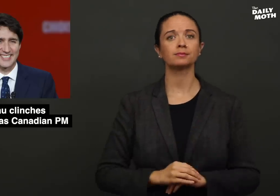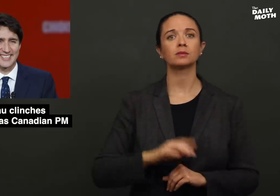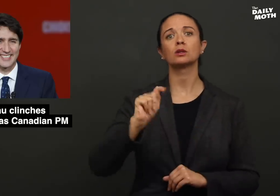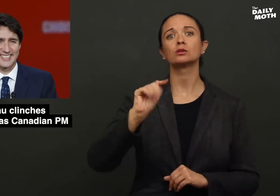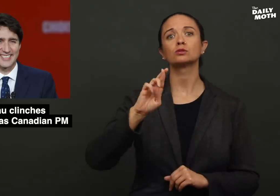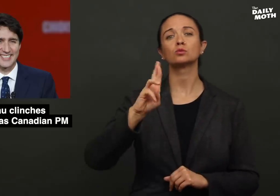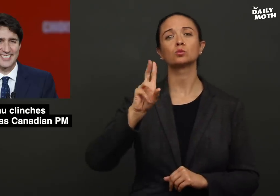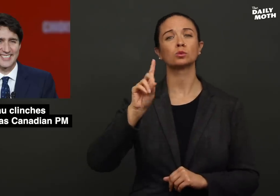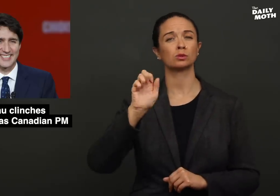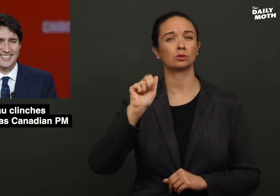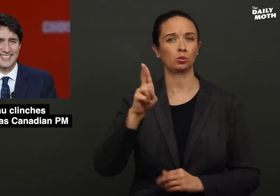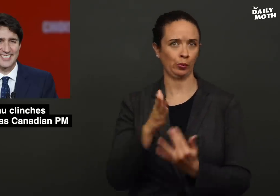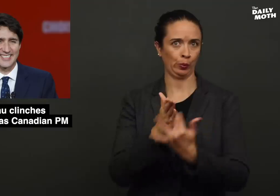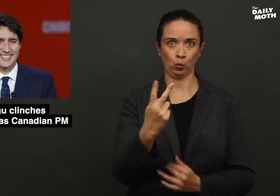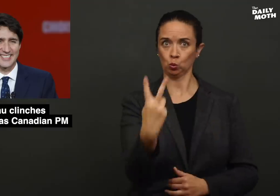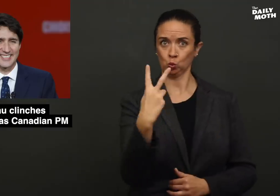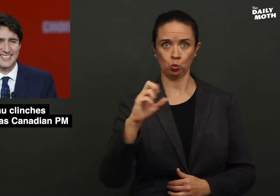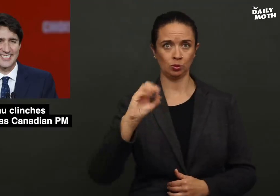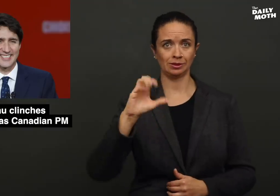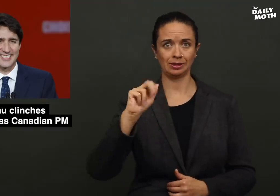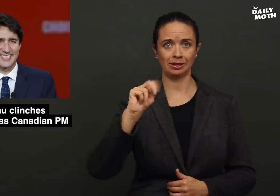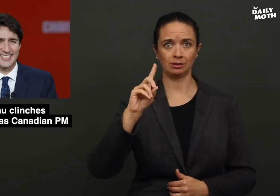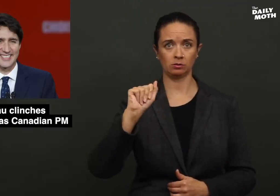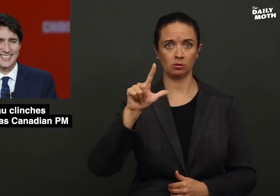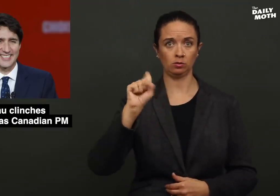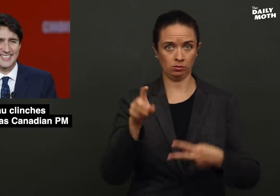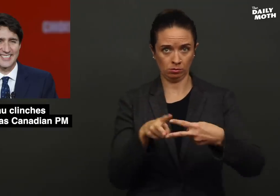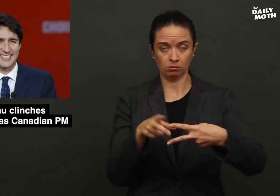Trudeau went through two scandals -